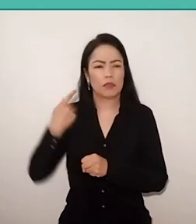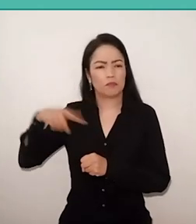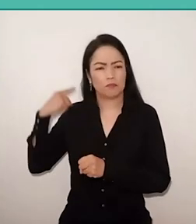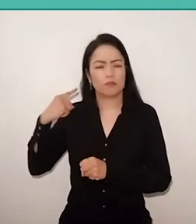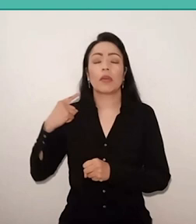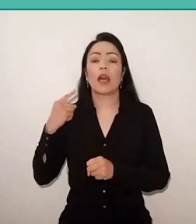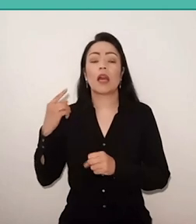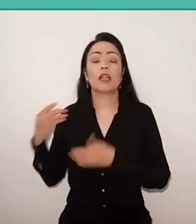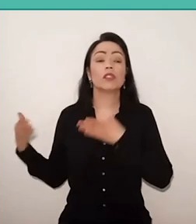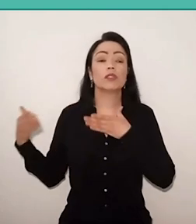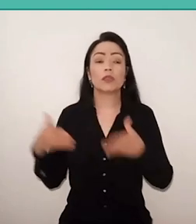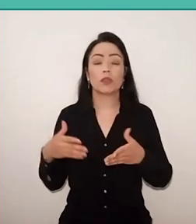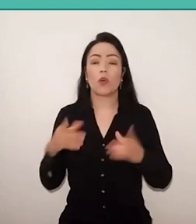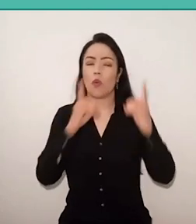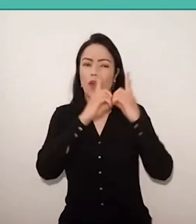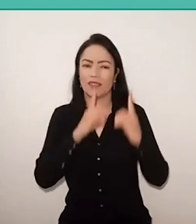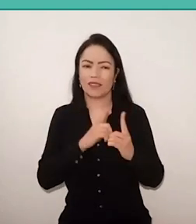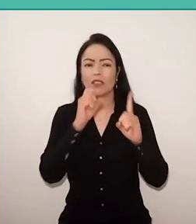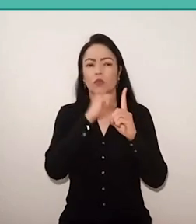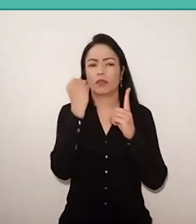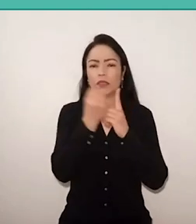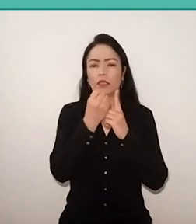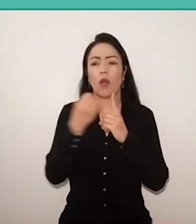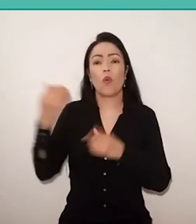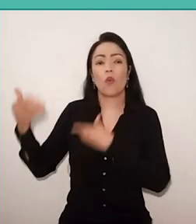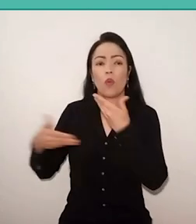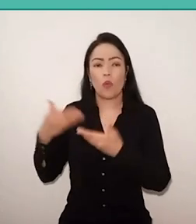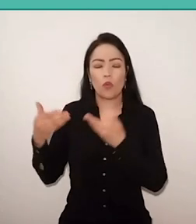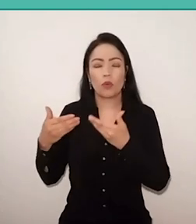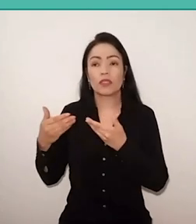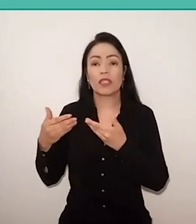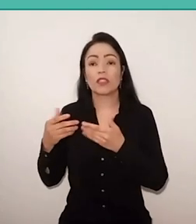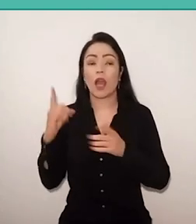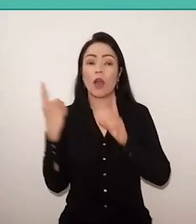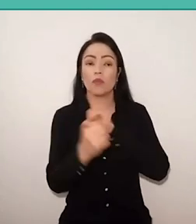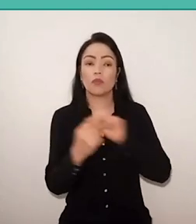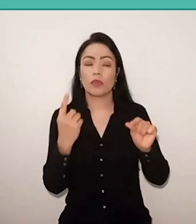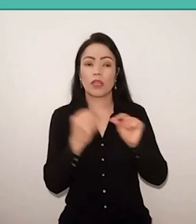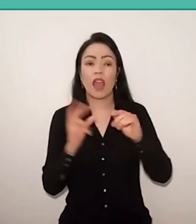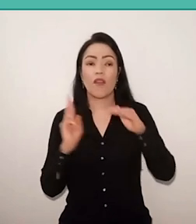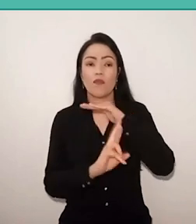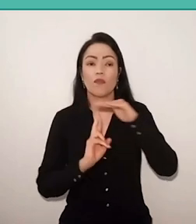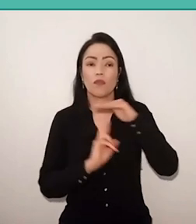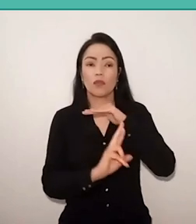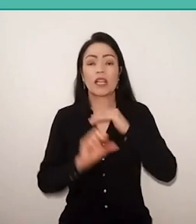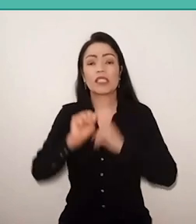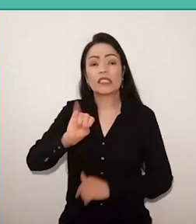who takes care of Syrian refugees here in Geneva and she told me like this: “Oh, teacher, it's been four, five years